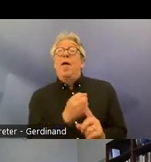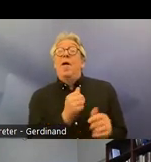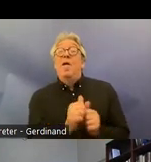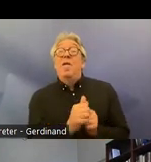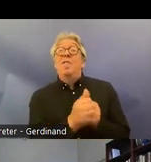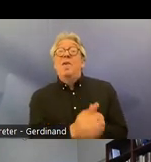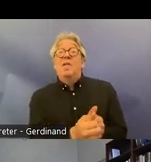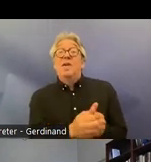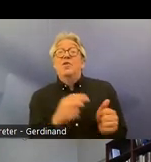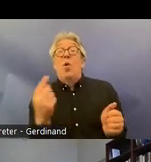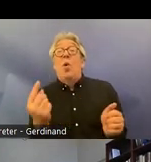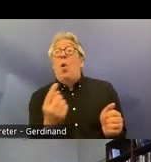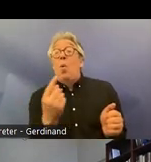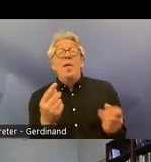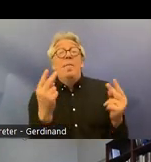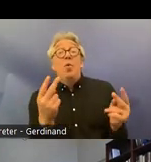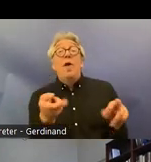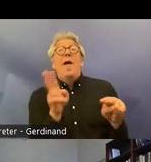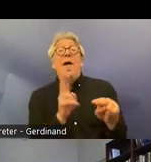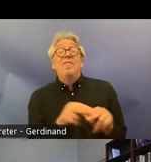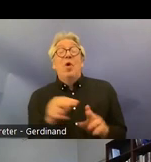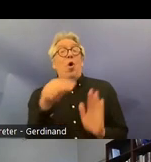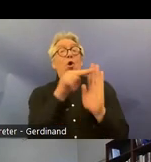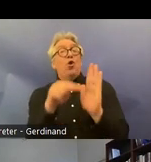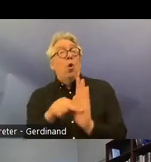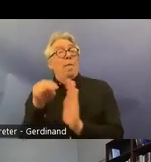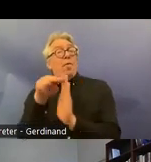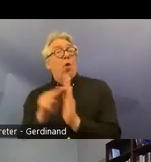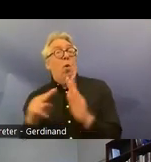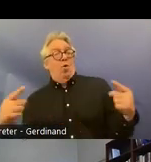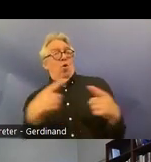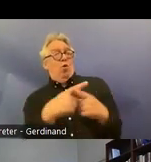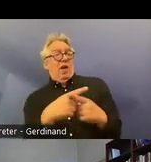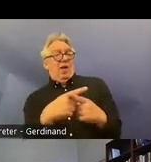when there is a conflict of norms when there is a conflict uh between